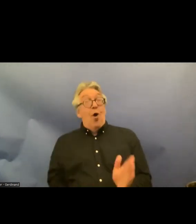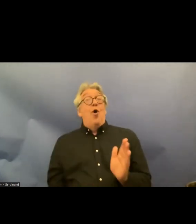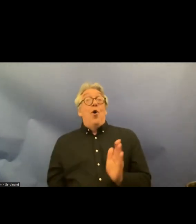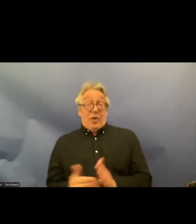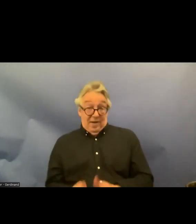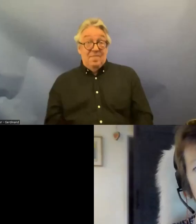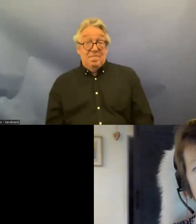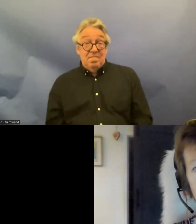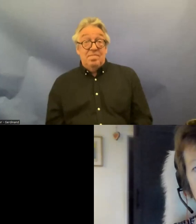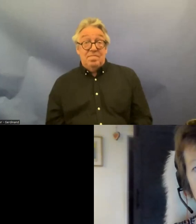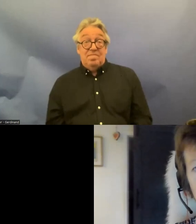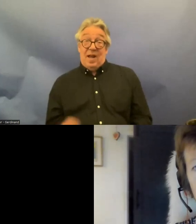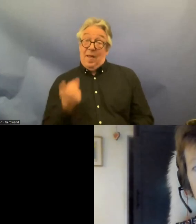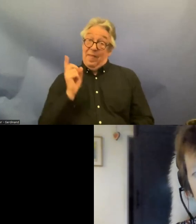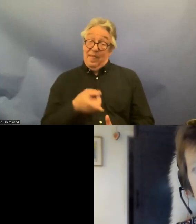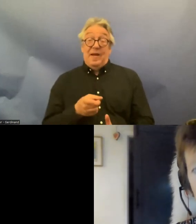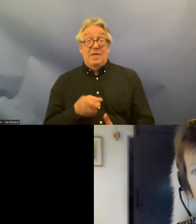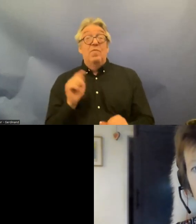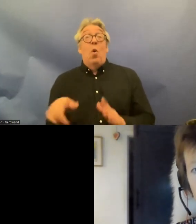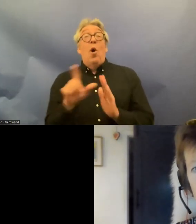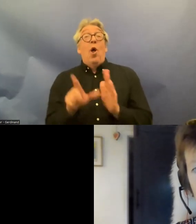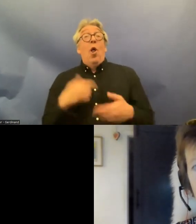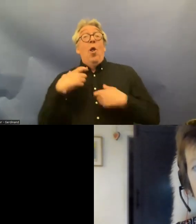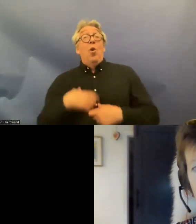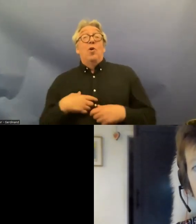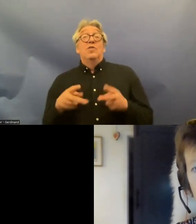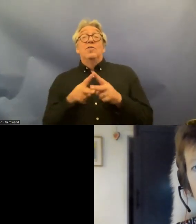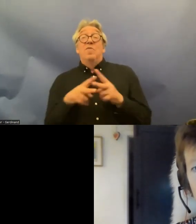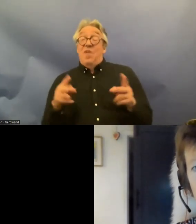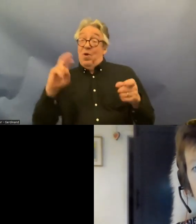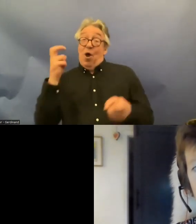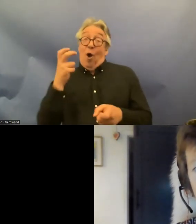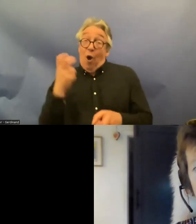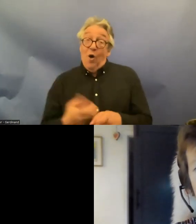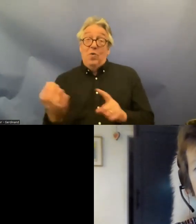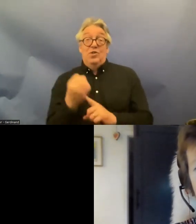and that's uh for the lawyers very difficult to achieve thanks a